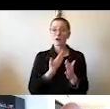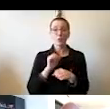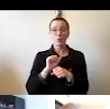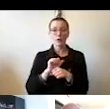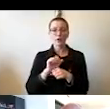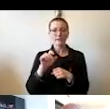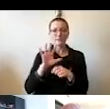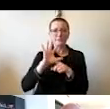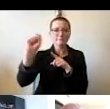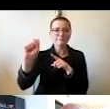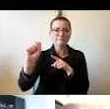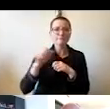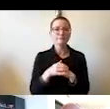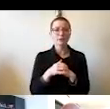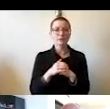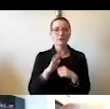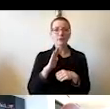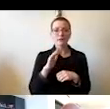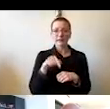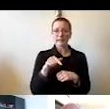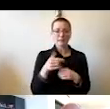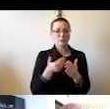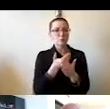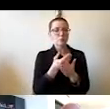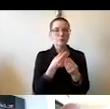and better solutions are absolutely critically needed.